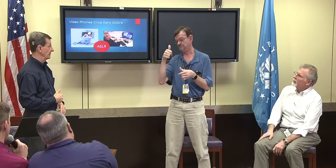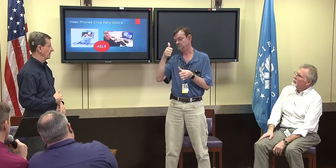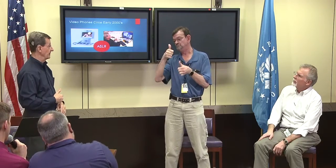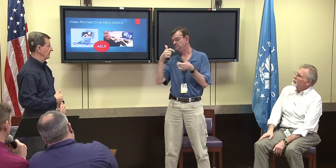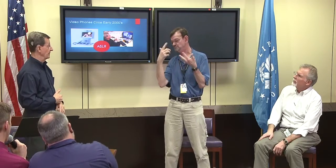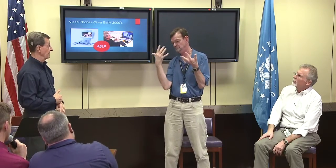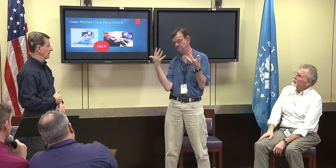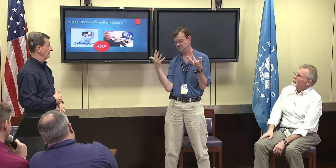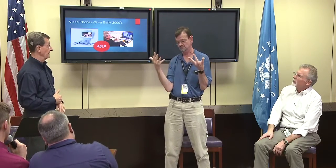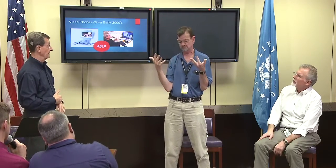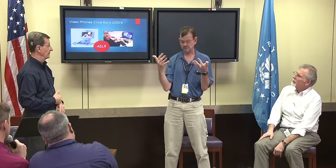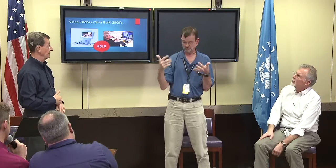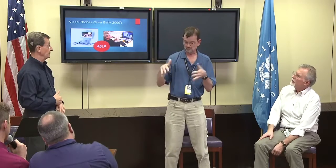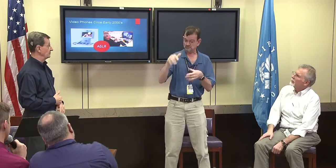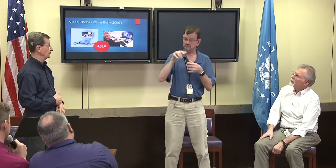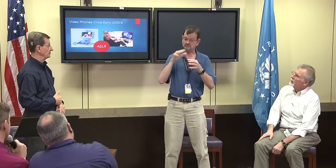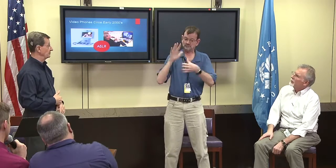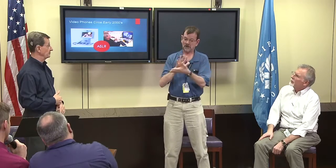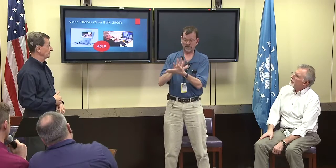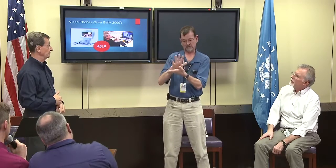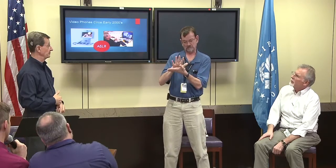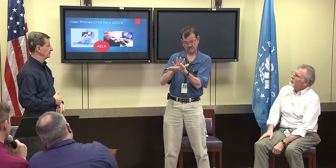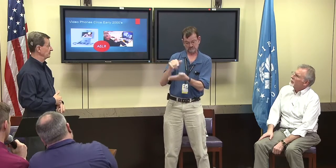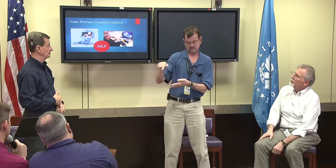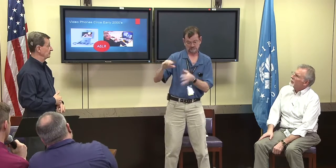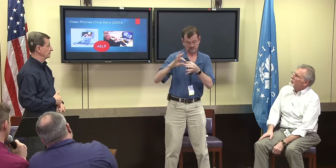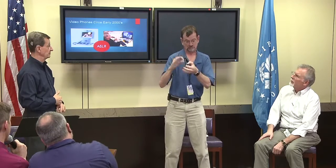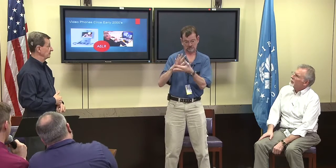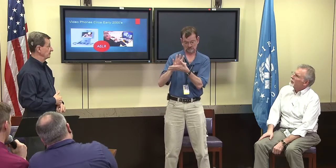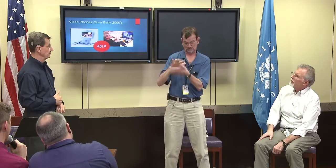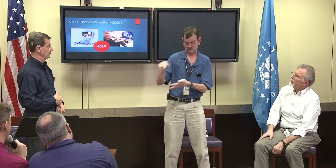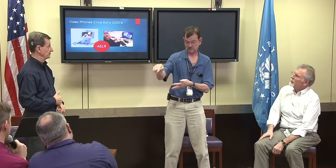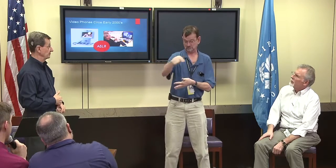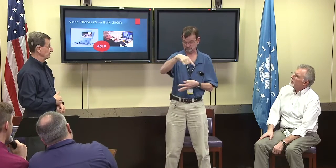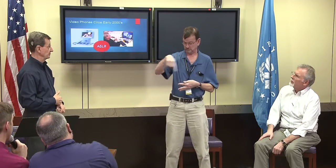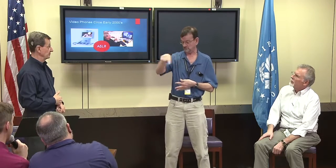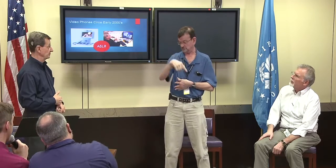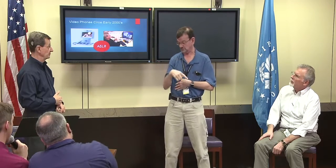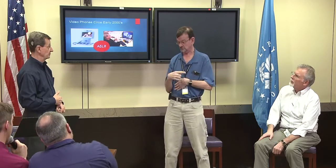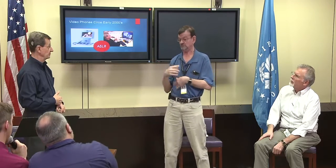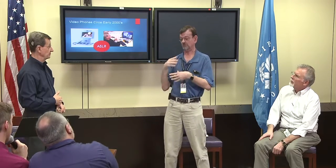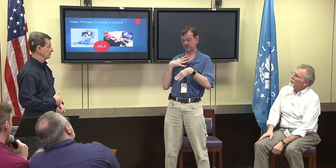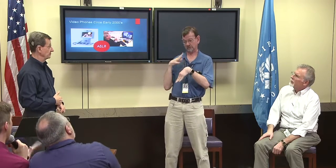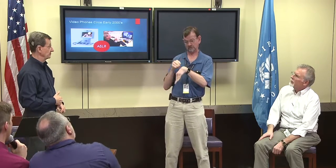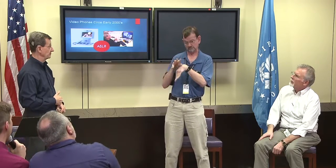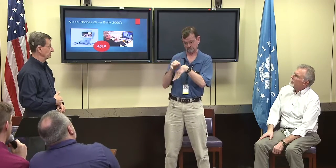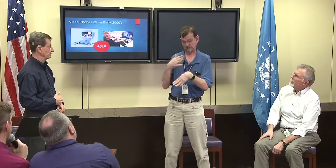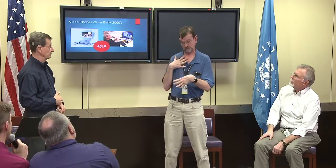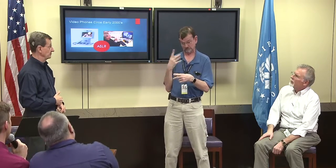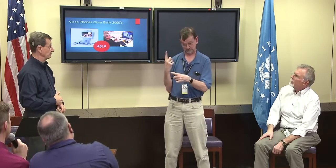of different offices that would have all around campus